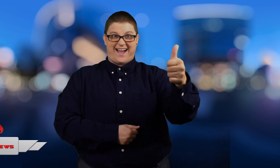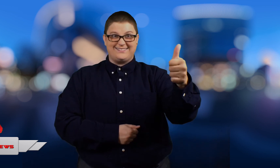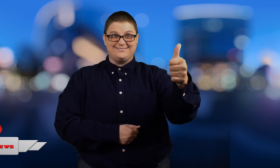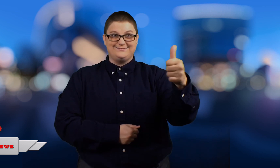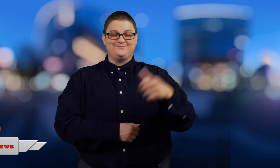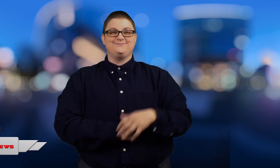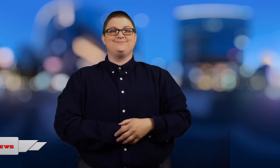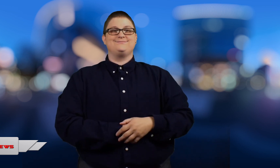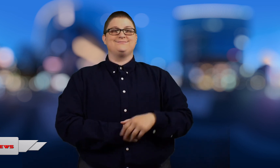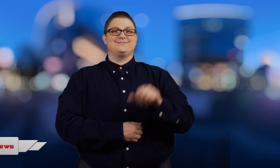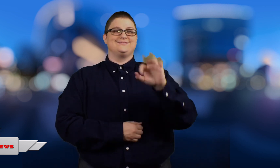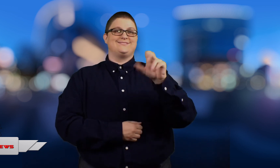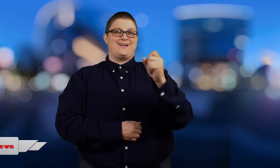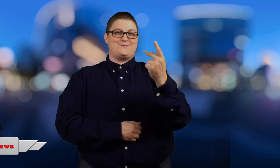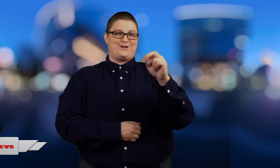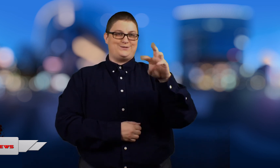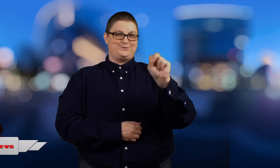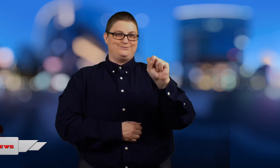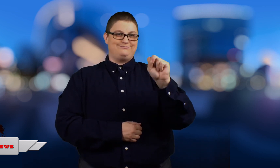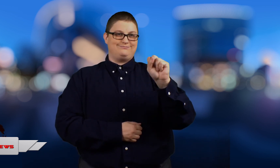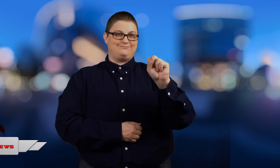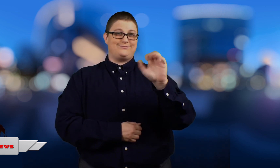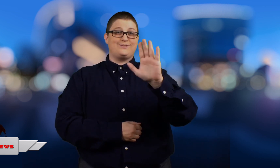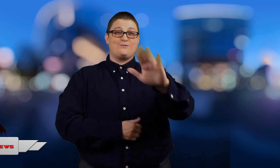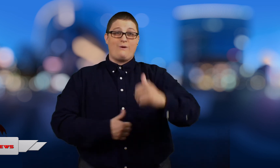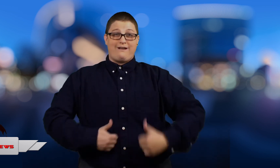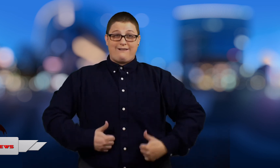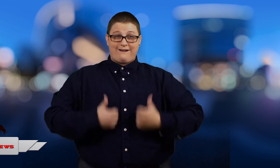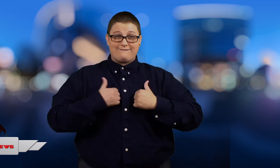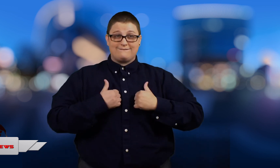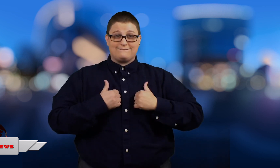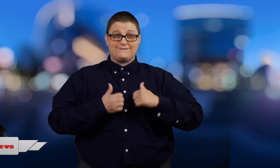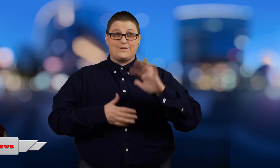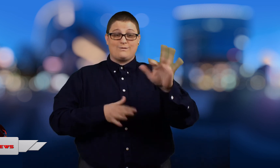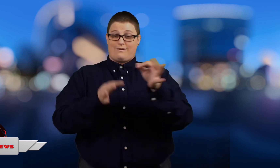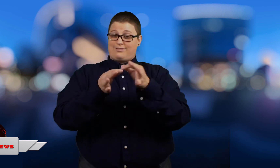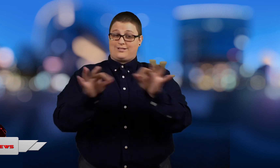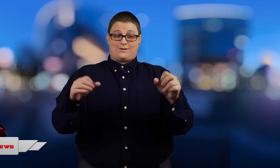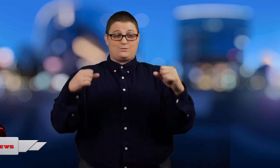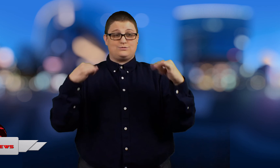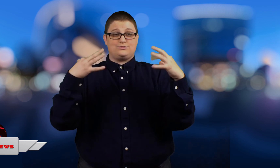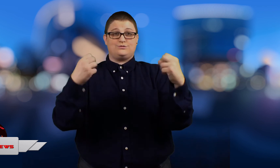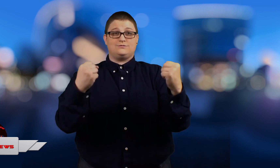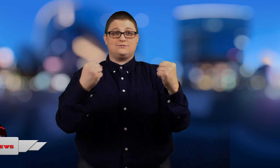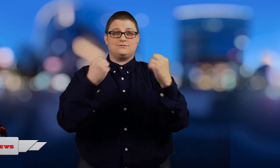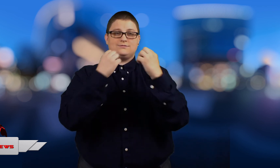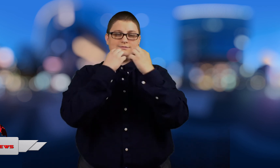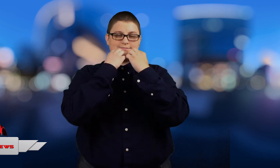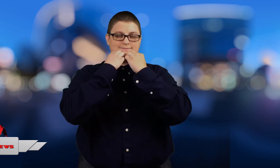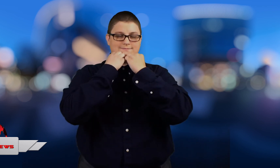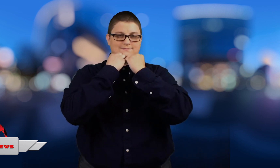Sign1News. Your life. Your language.